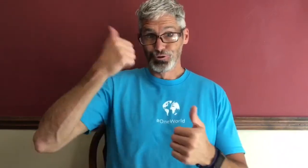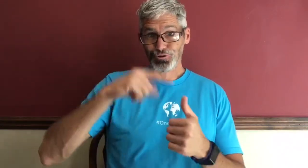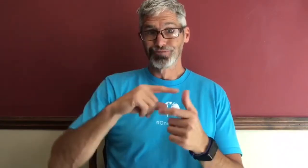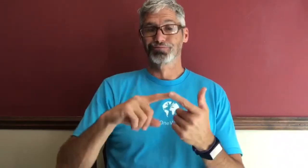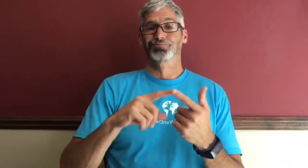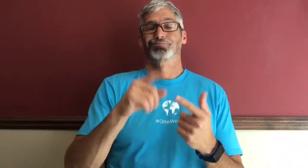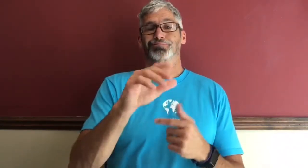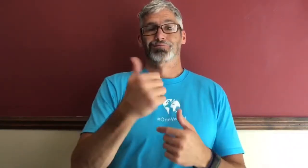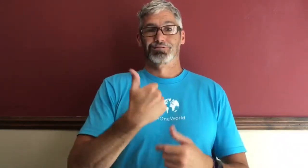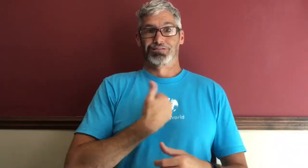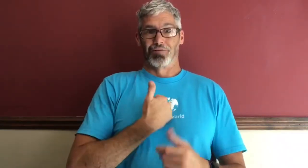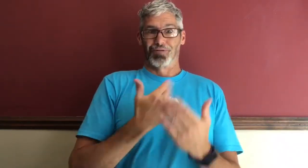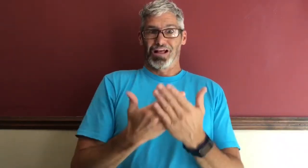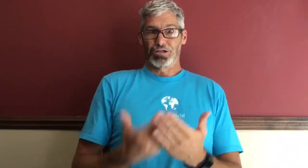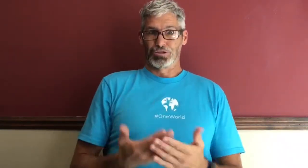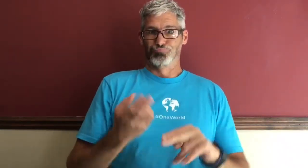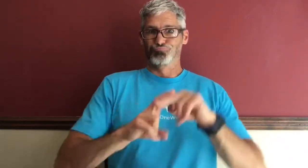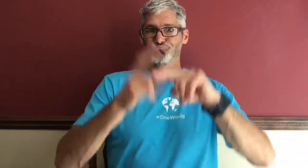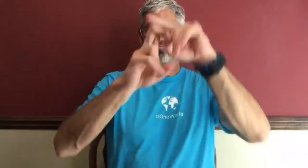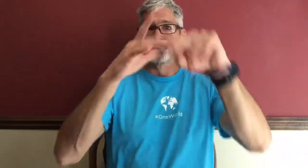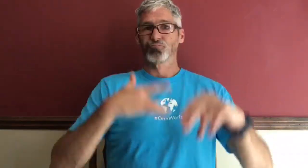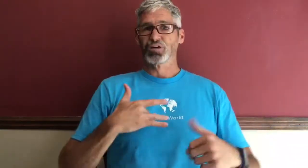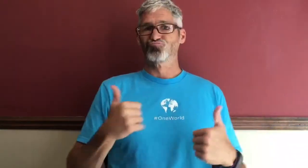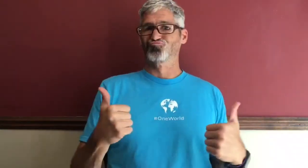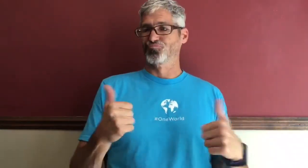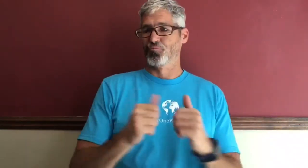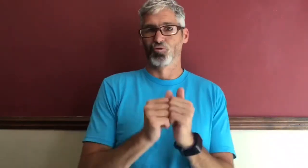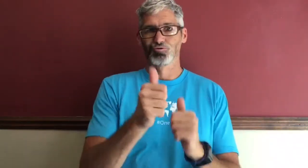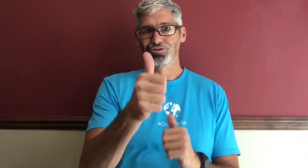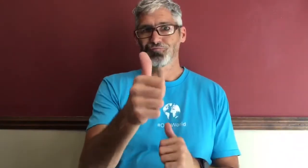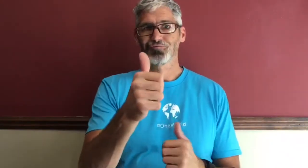reduced you'd be happier the self validation would go up you'd